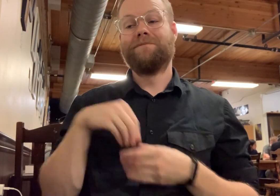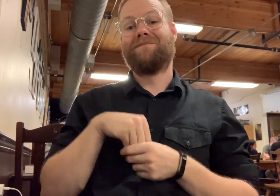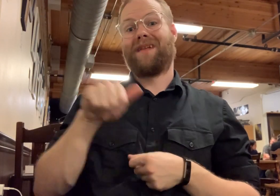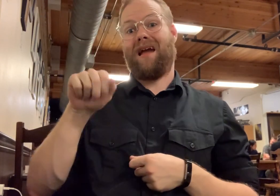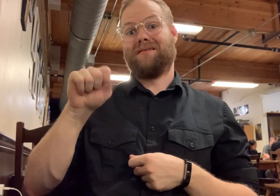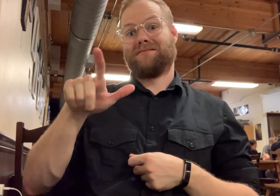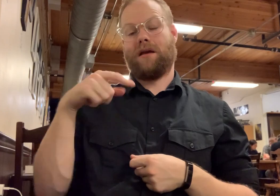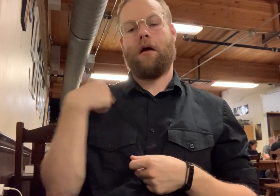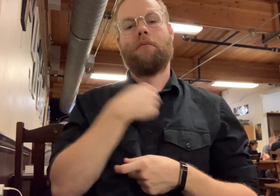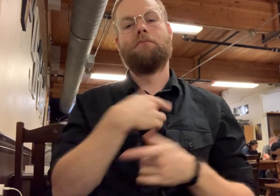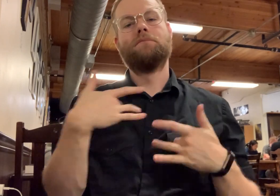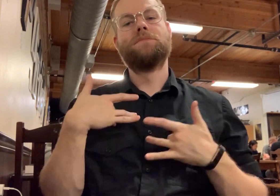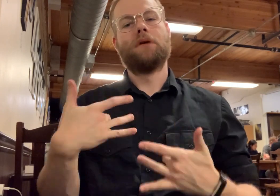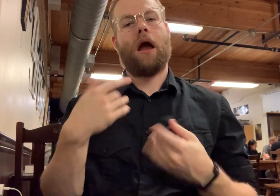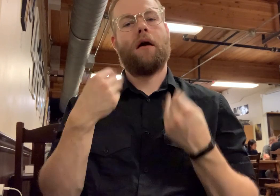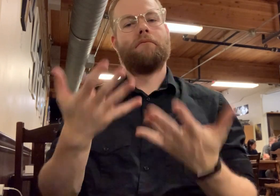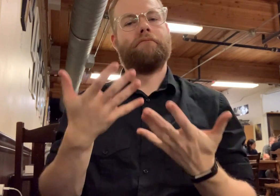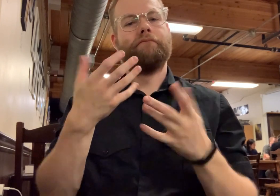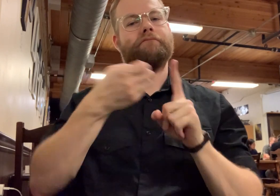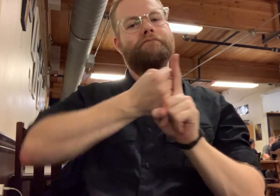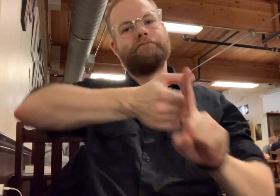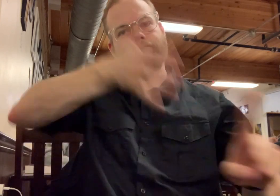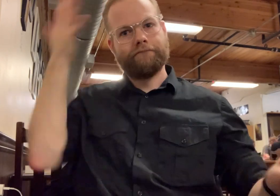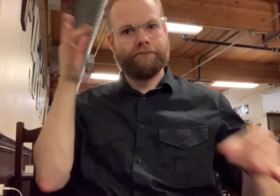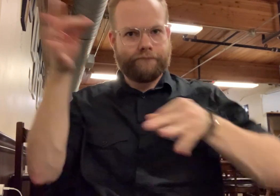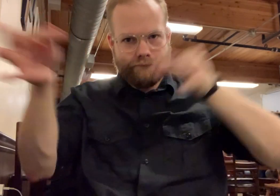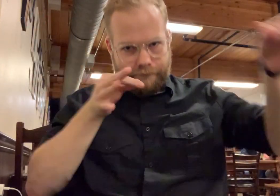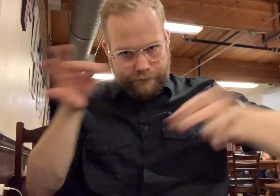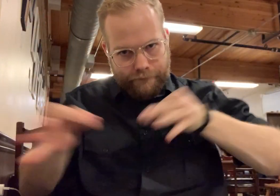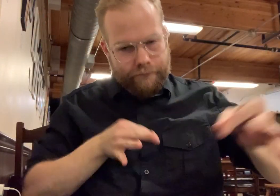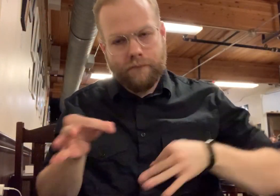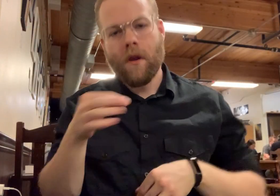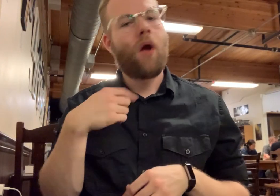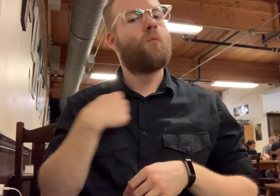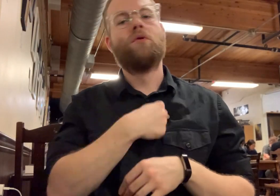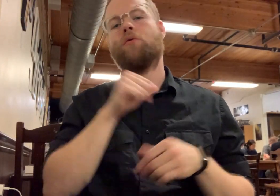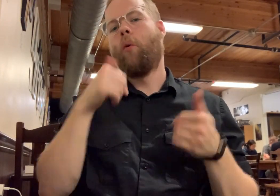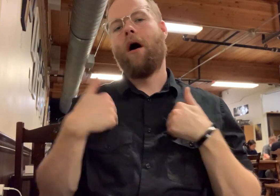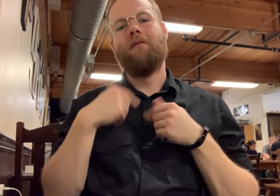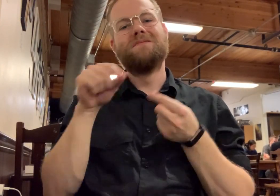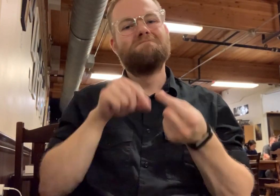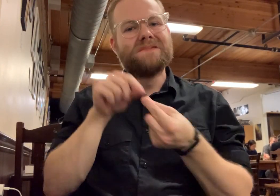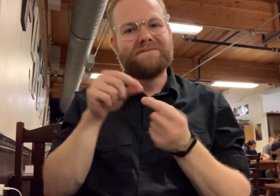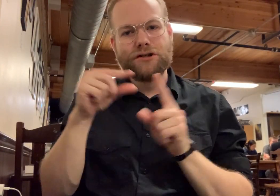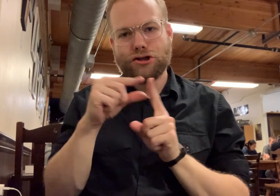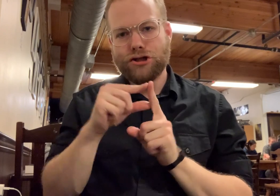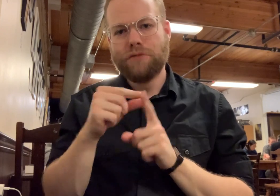In ASL, we tend to give an in-depth explanation. We don't have specific terms.